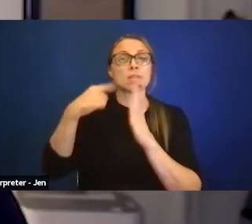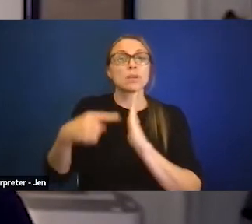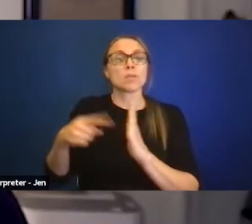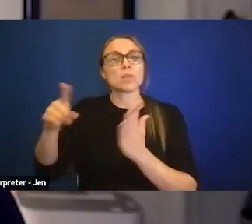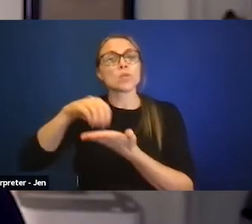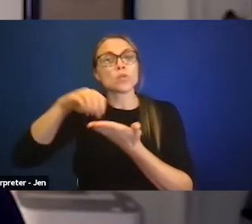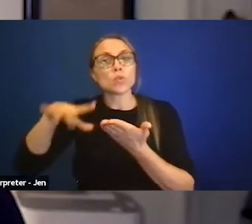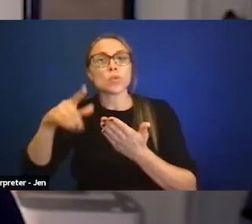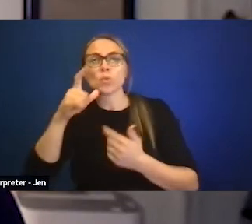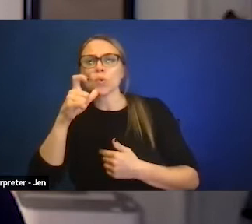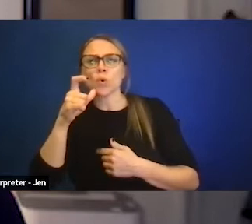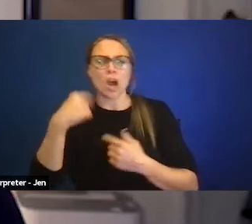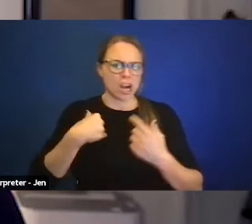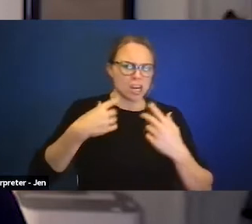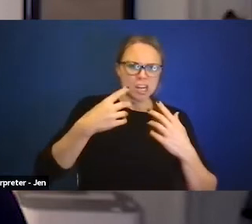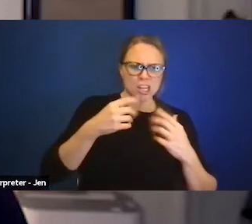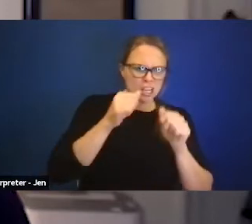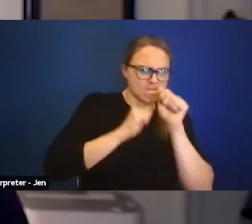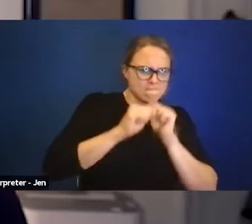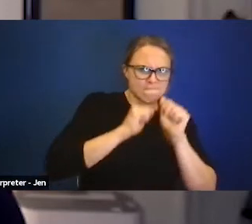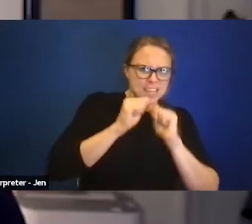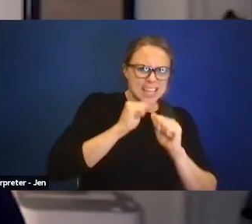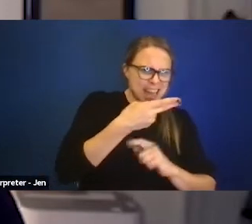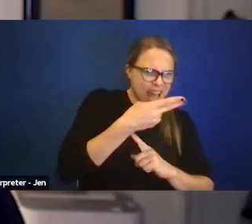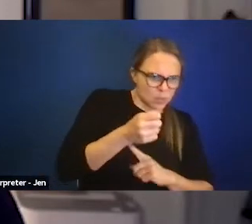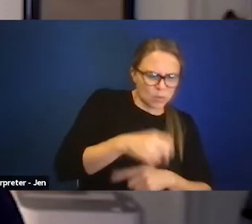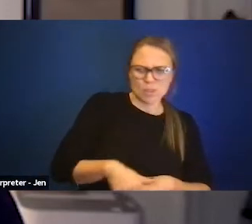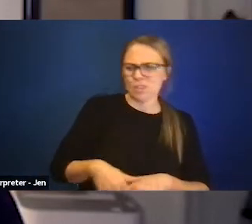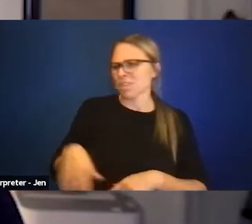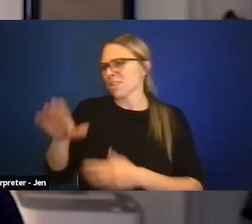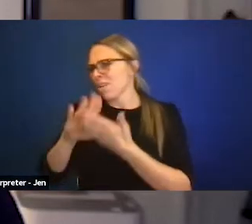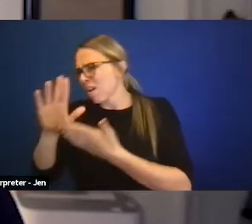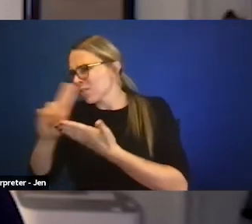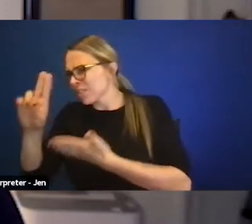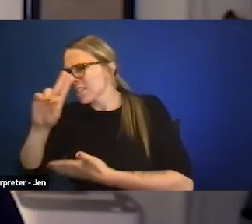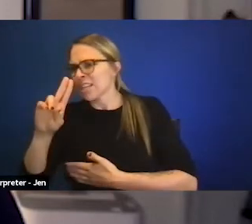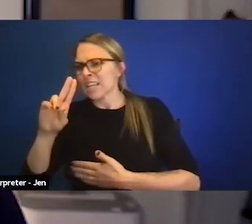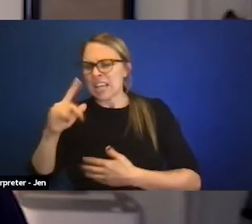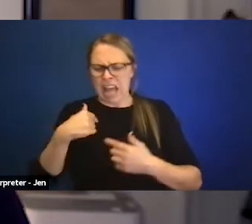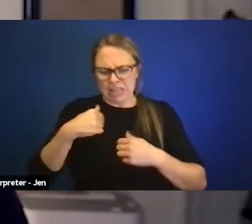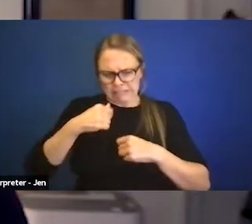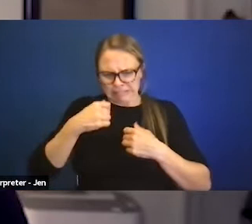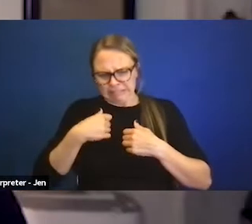both in high school and in higher education with whether or not they wanna disclose their disability.